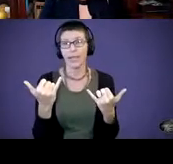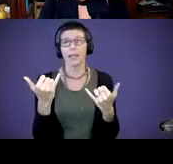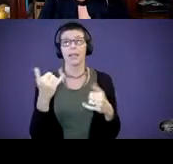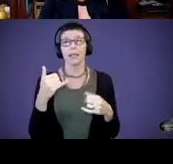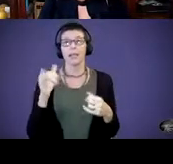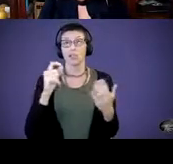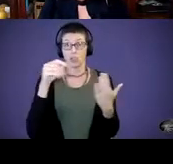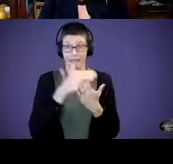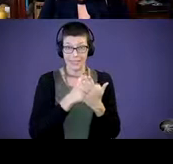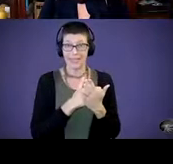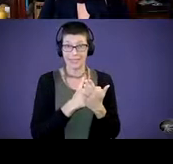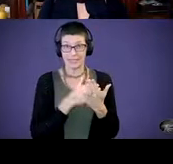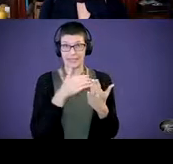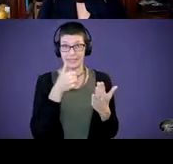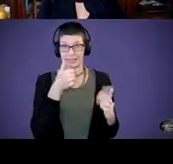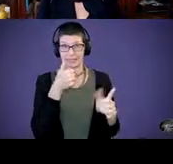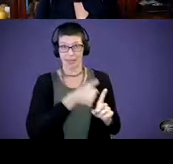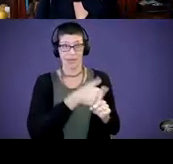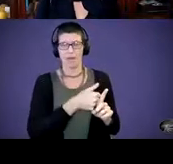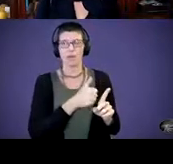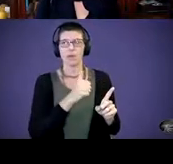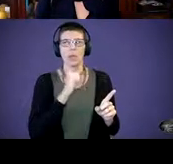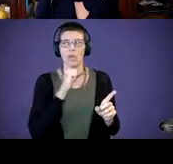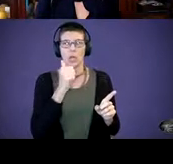by themselves are not an indicator that there's a developmental delay.